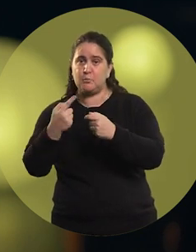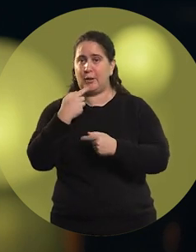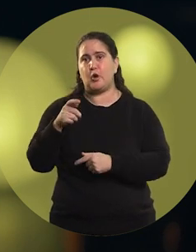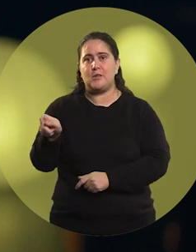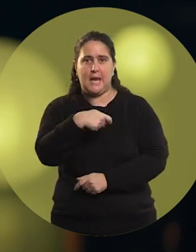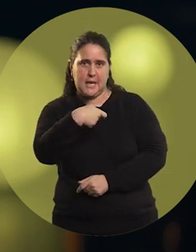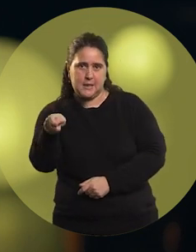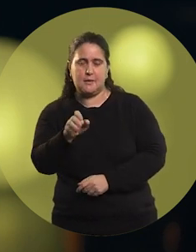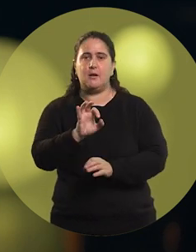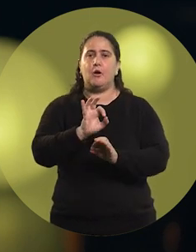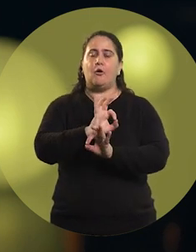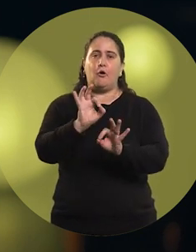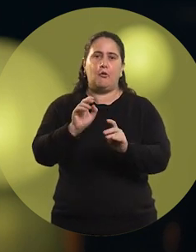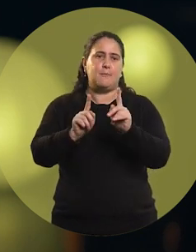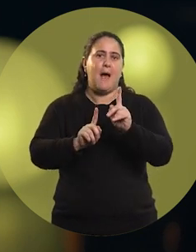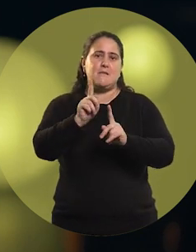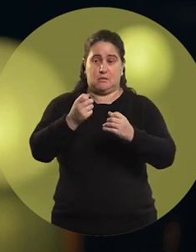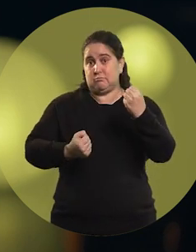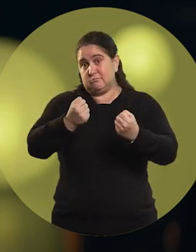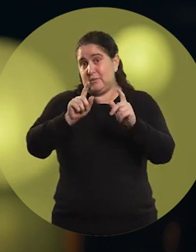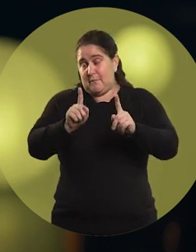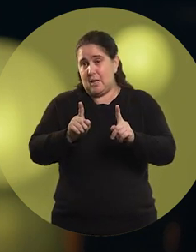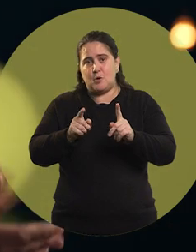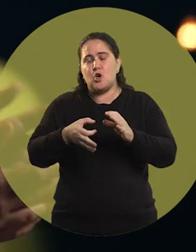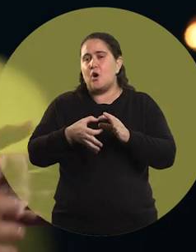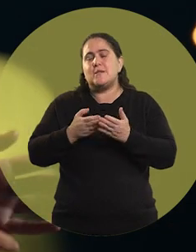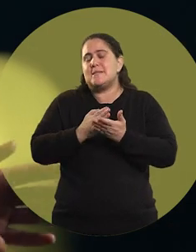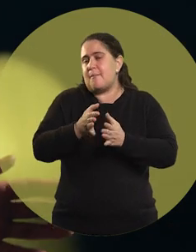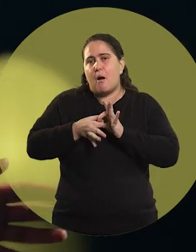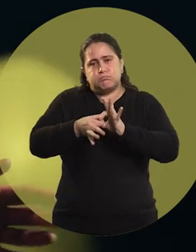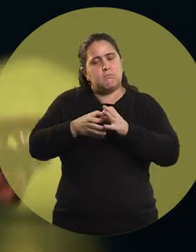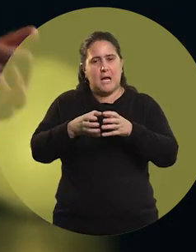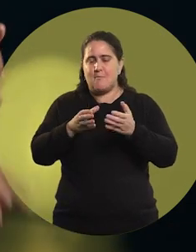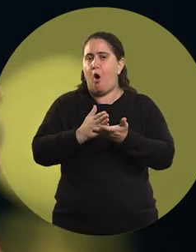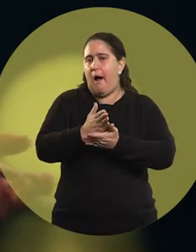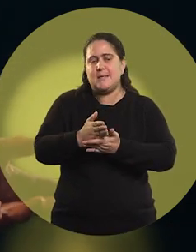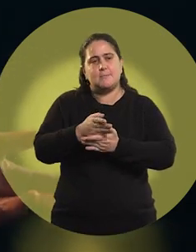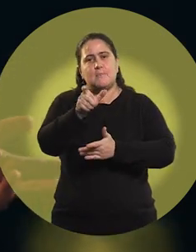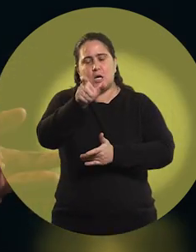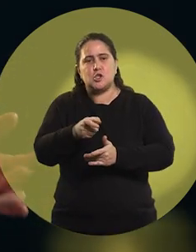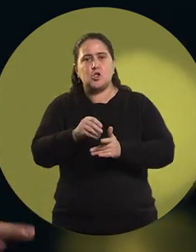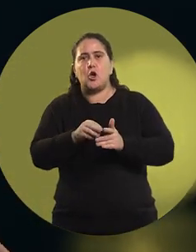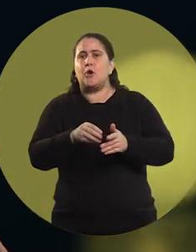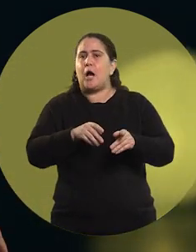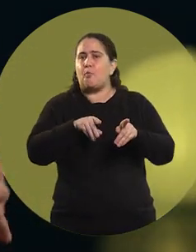such as tennis, and even auto racing, you always have a team and a coach behind you,